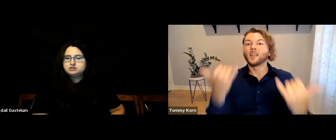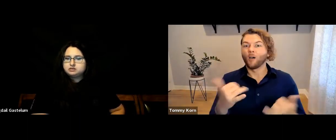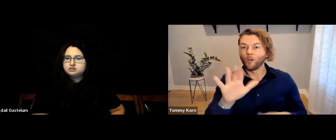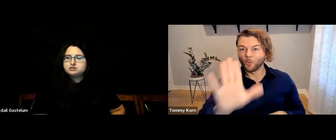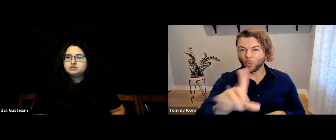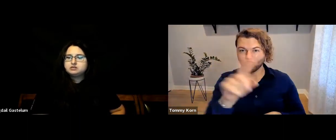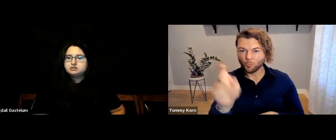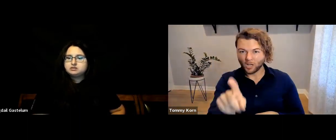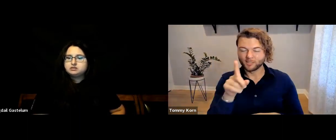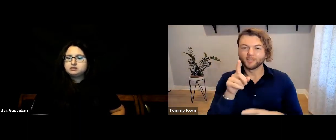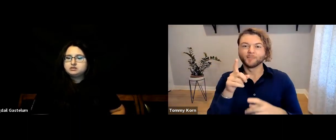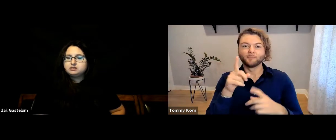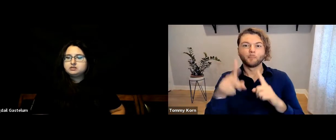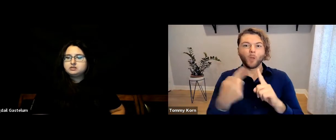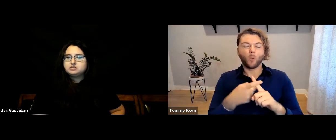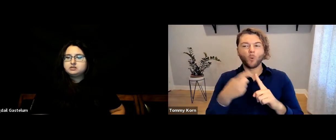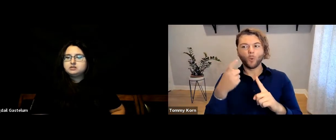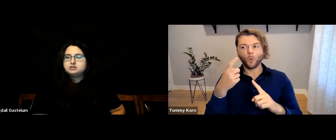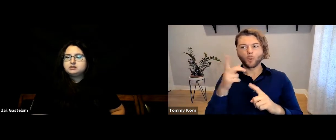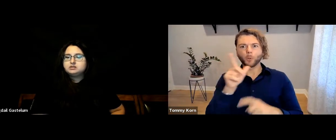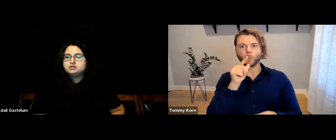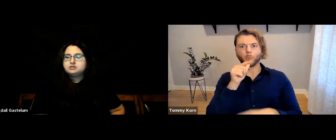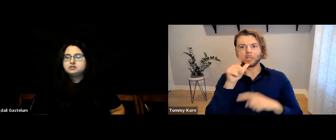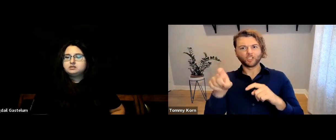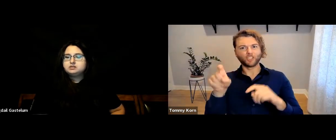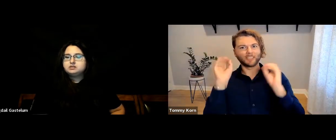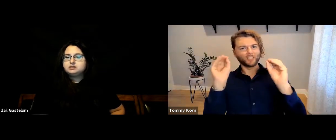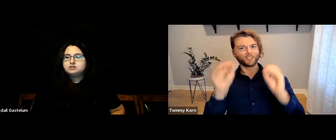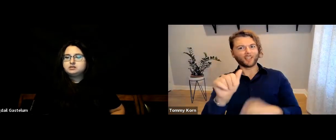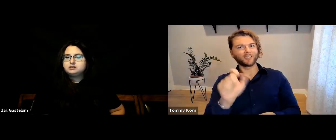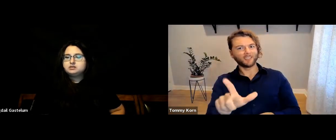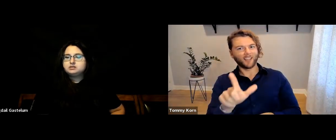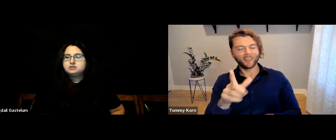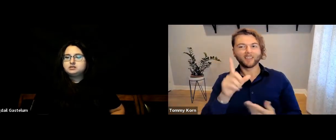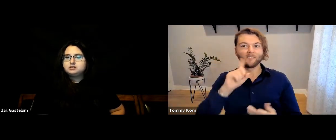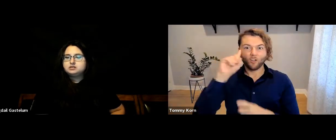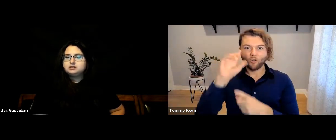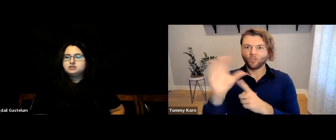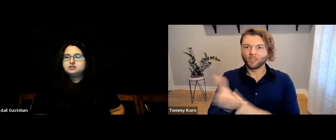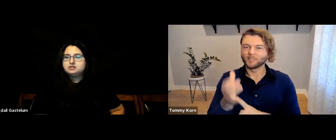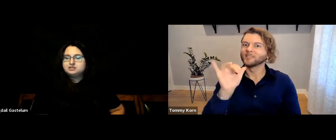So, to return to Bigdail’s question about who should teach ASL and Deaf Culture,